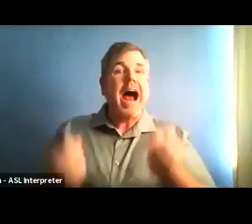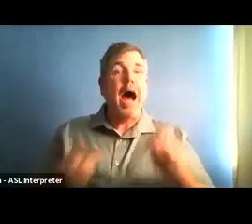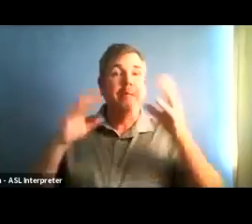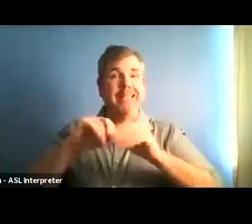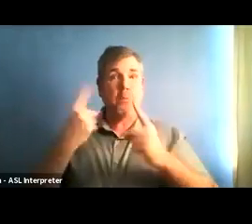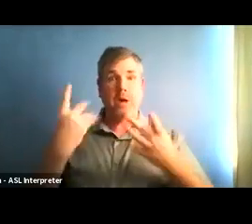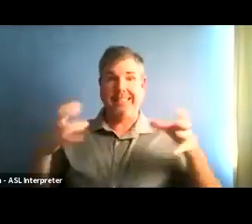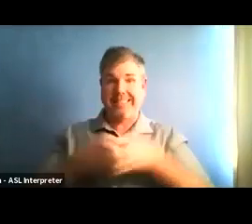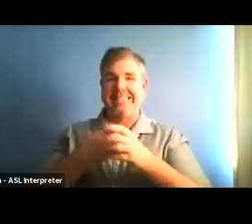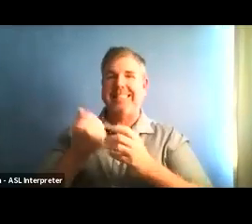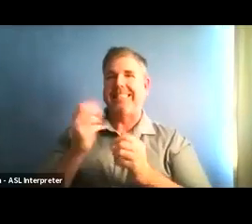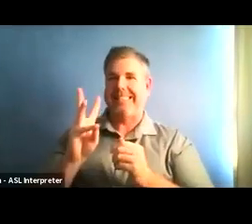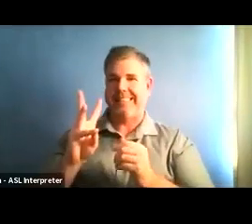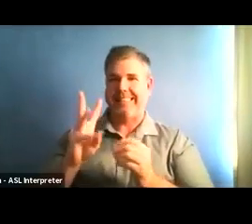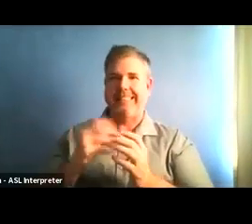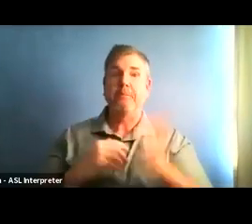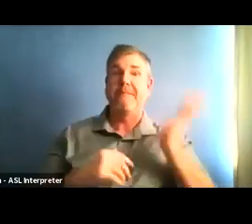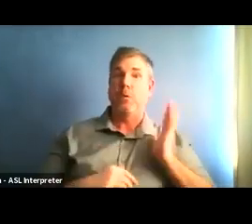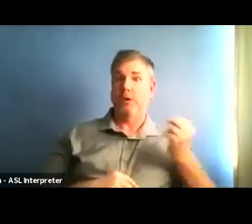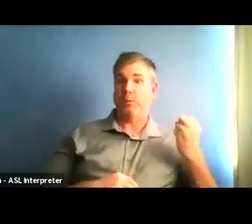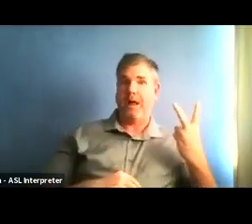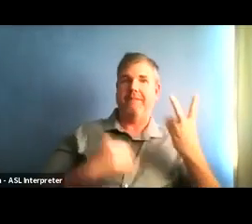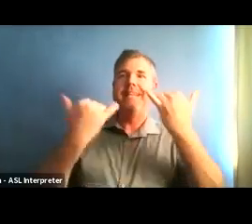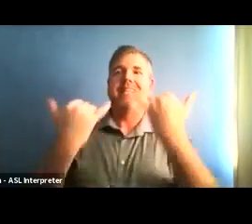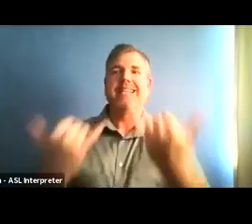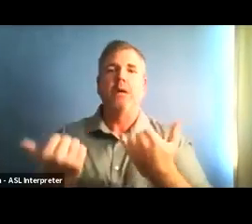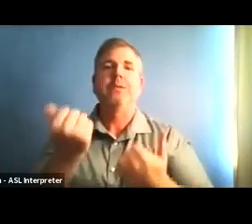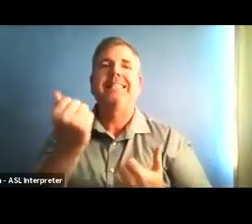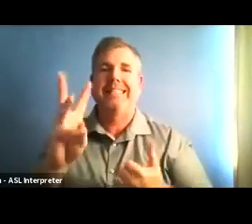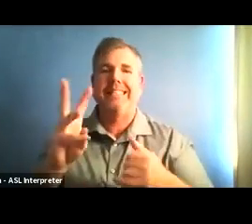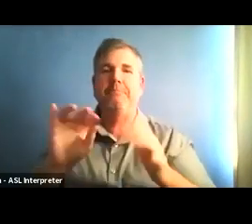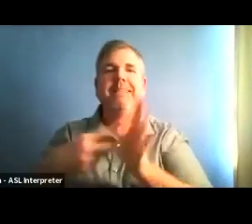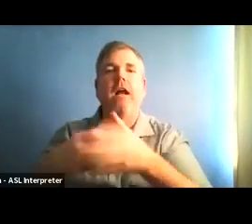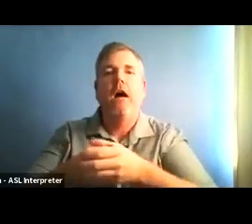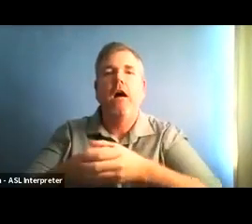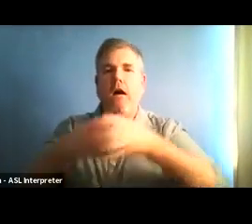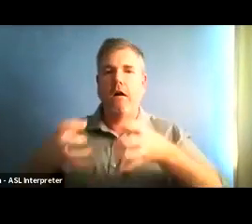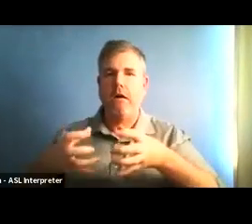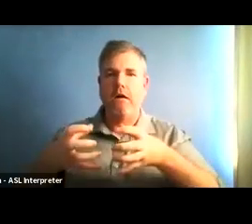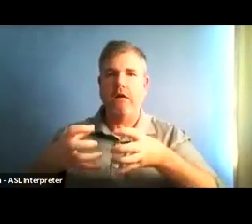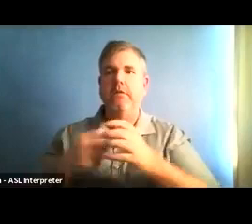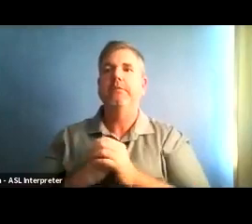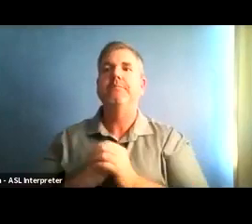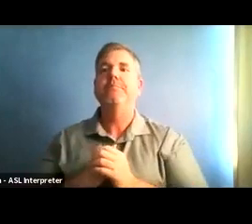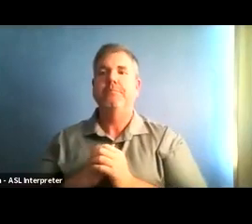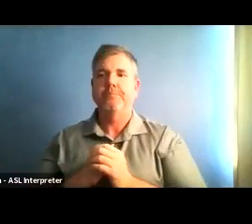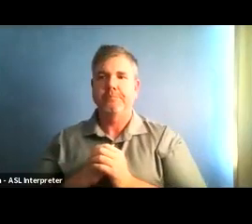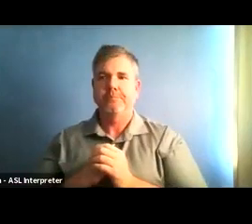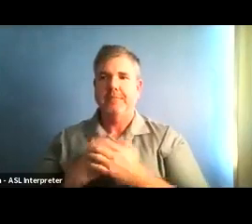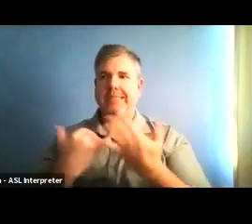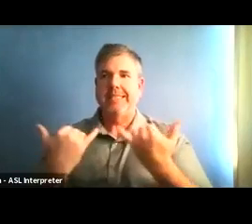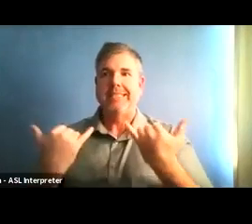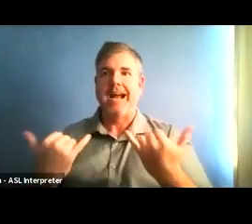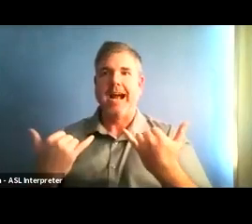indoors in all counties, in all tiers, effective immediately. I know there continues to be a great deal